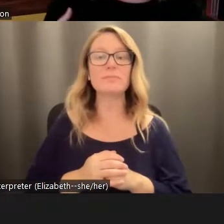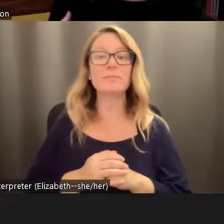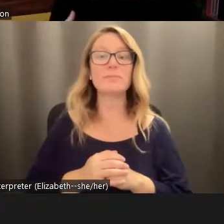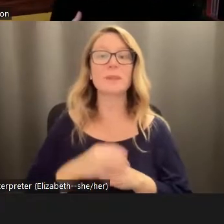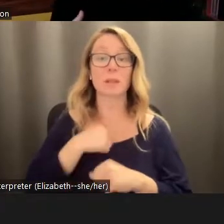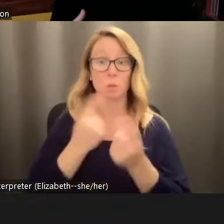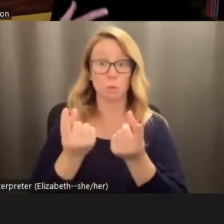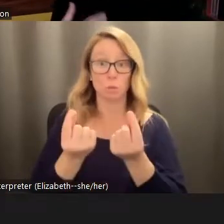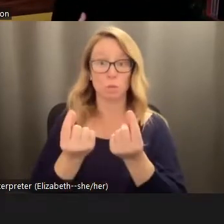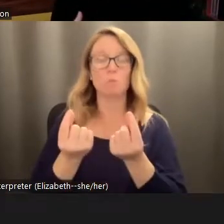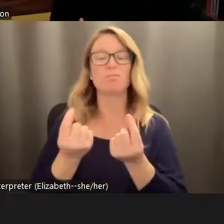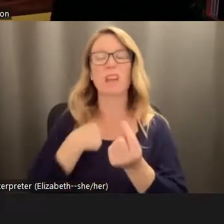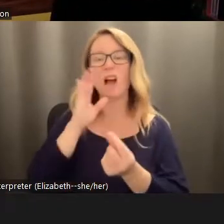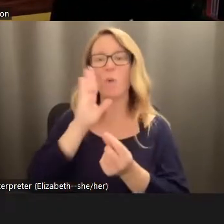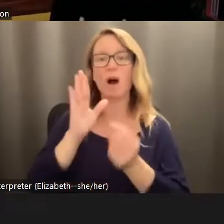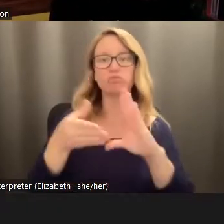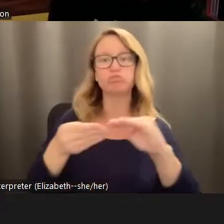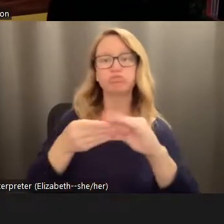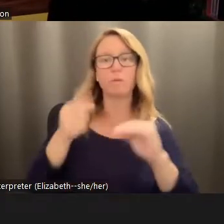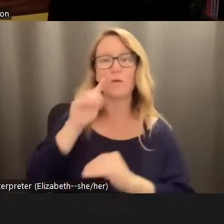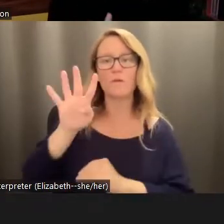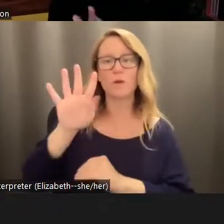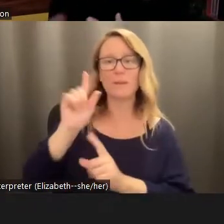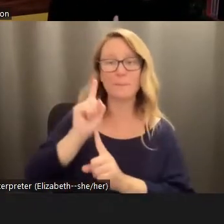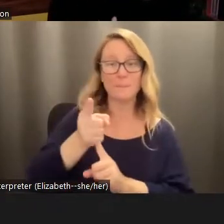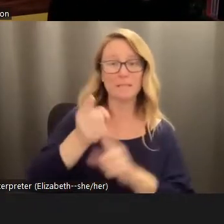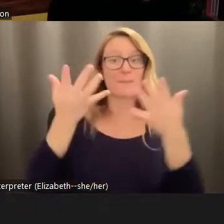do is talk for about 45 minutes, and then we'll have a q&a at the